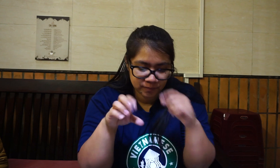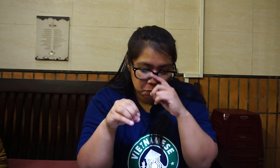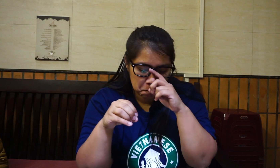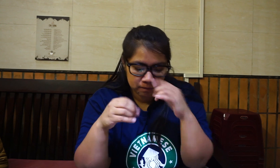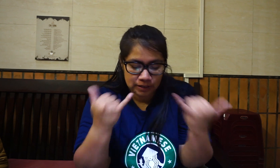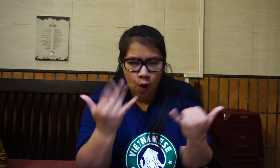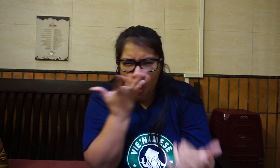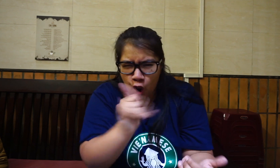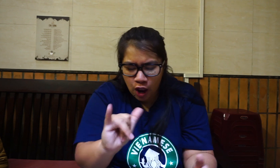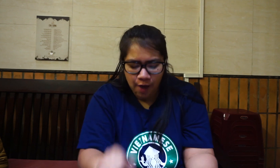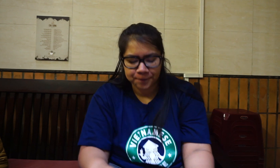Now this is what it looks like